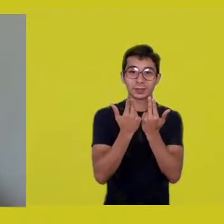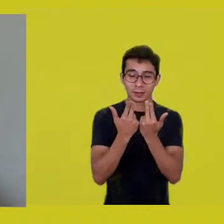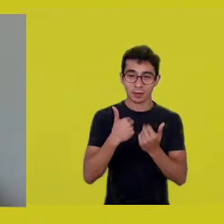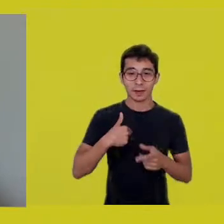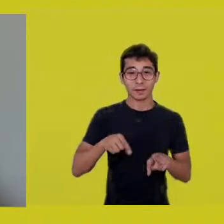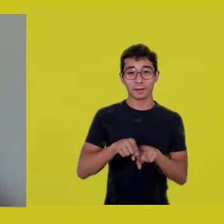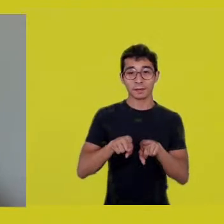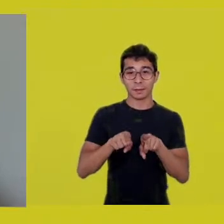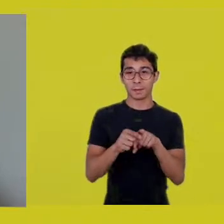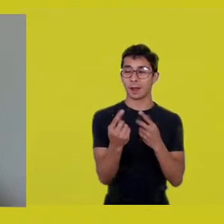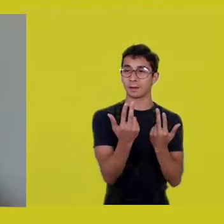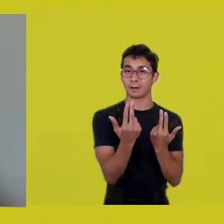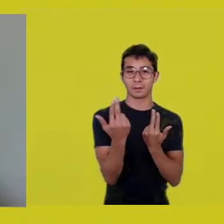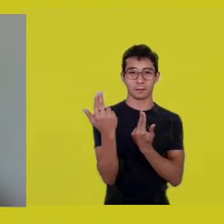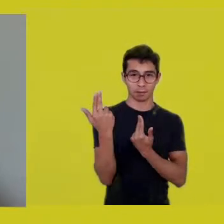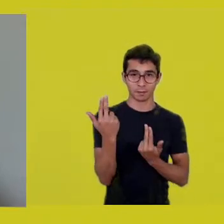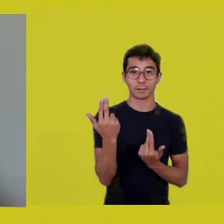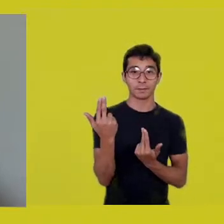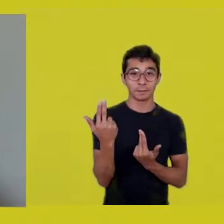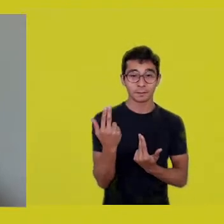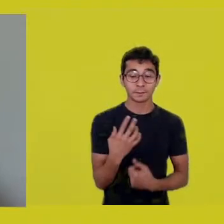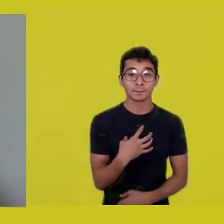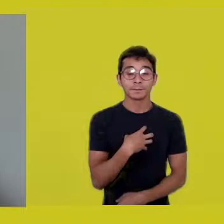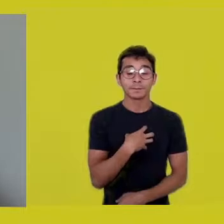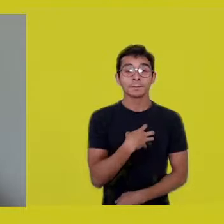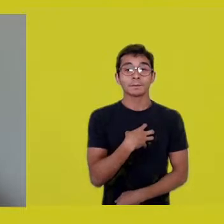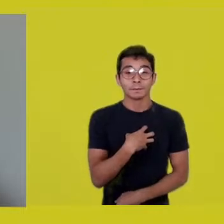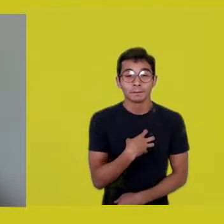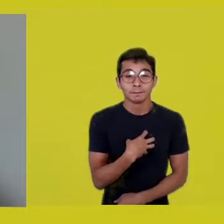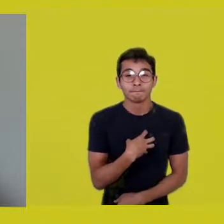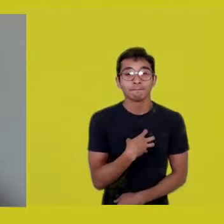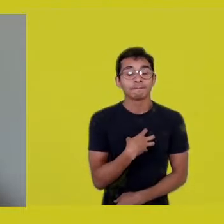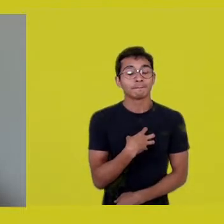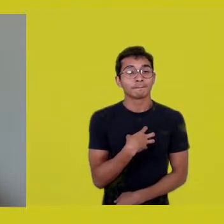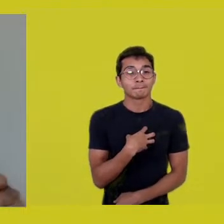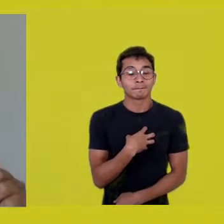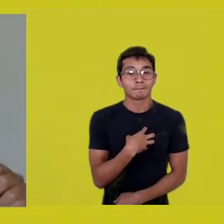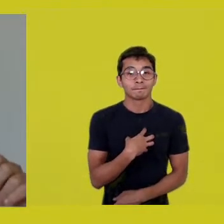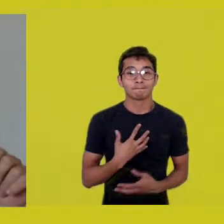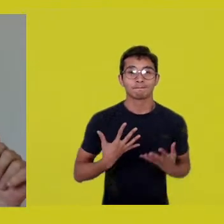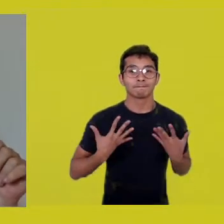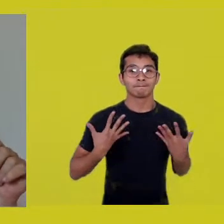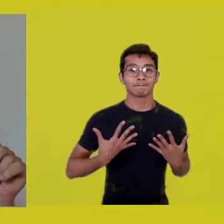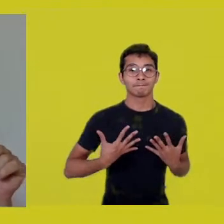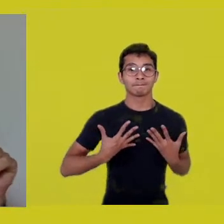I feel instigated to follow these trails